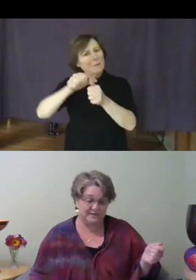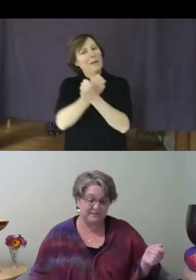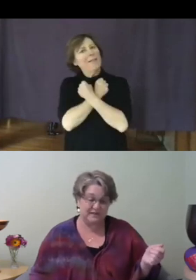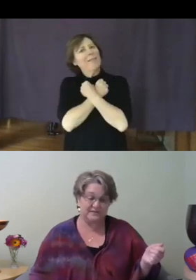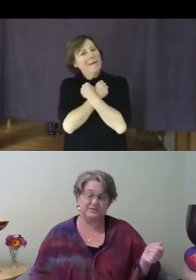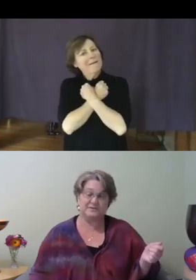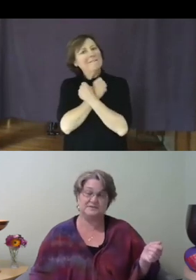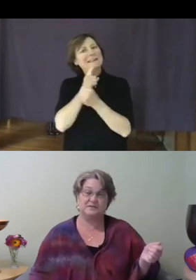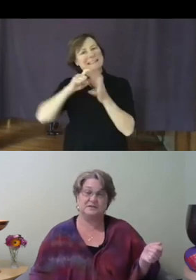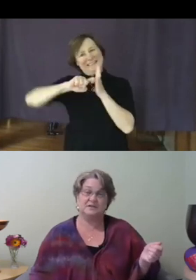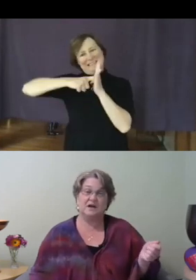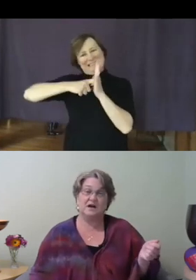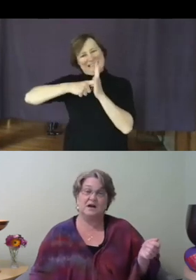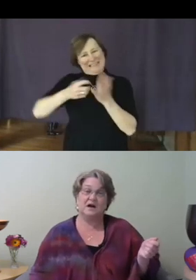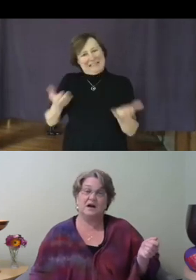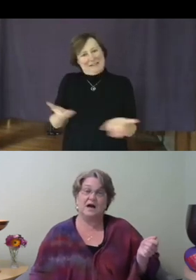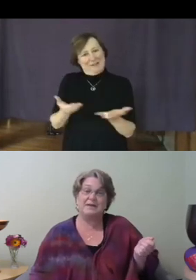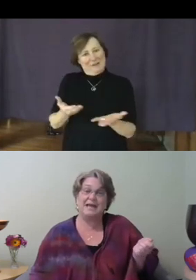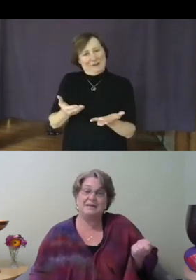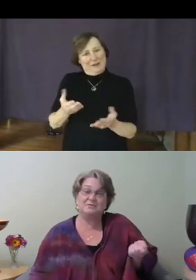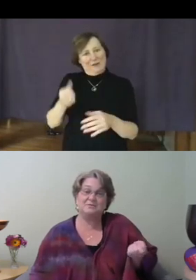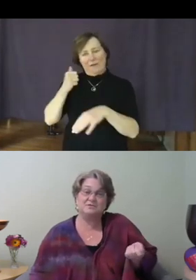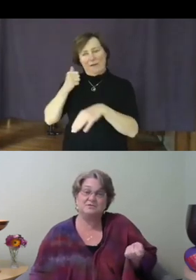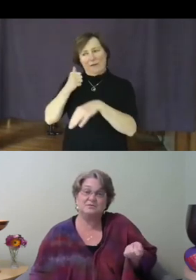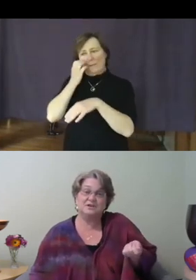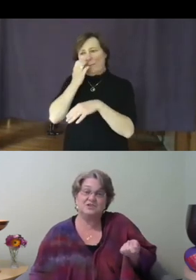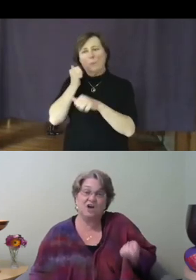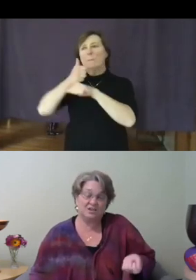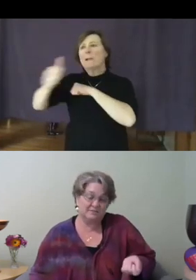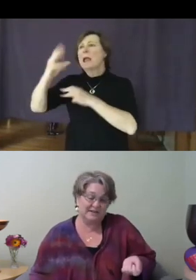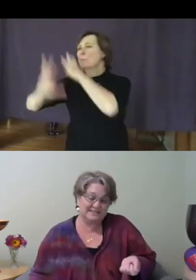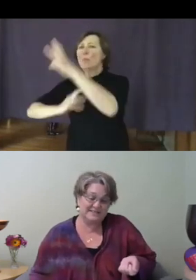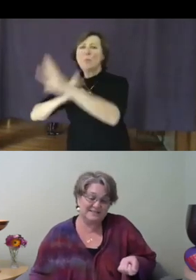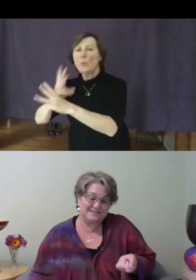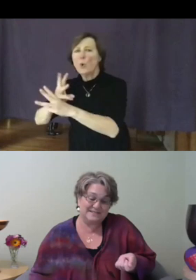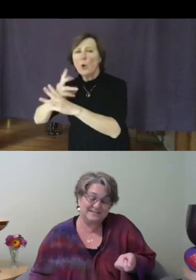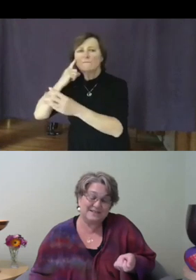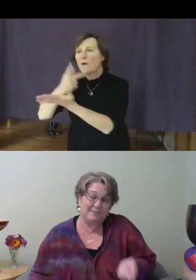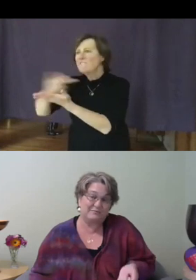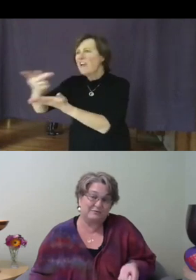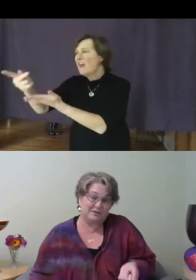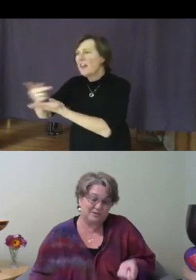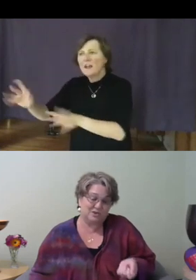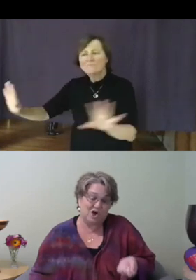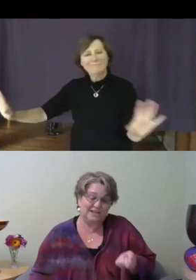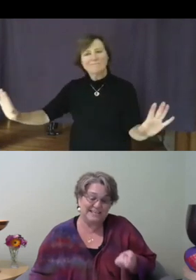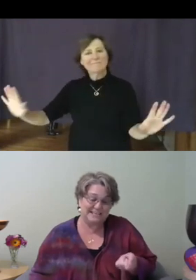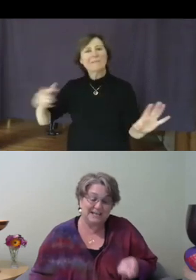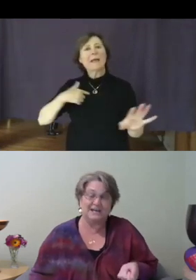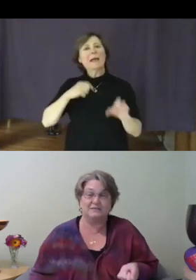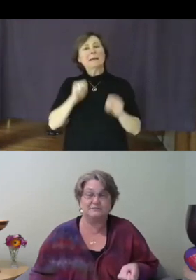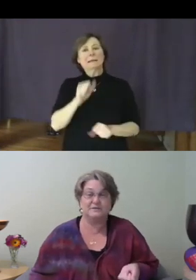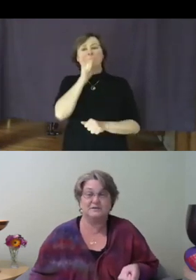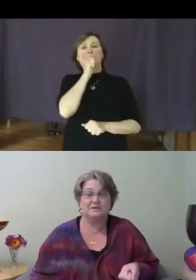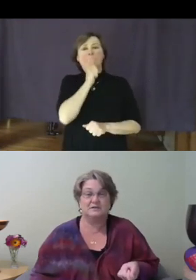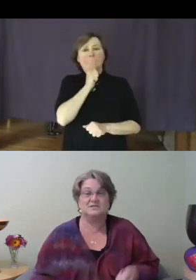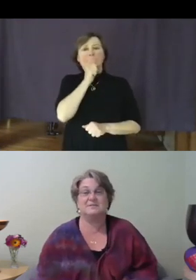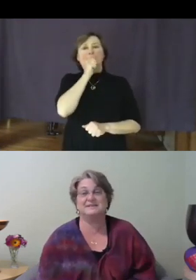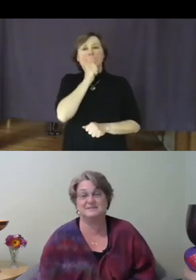failures, I'm able to tolerate this discomfort long enough to make some